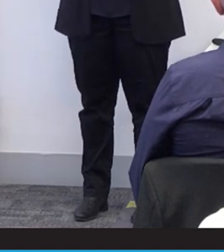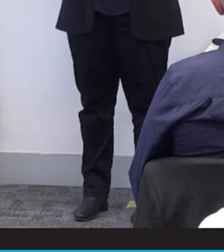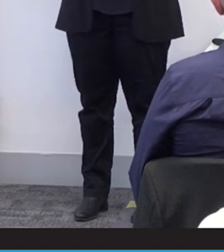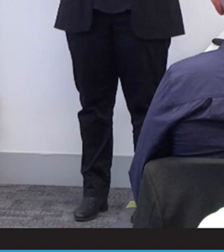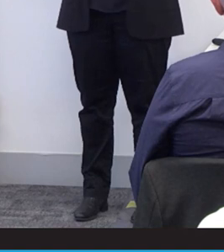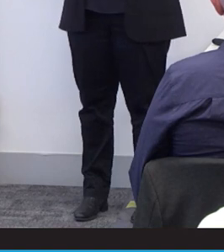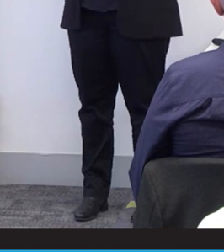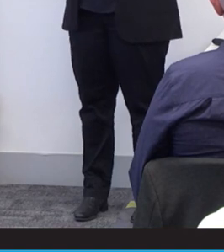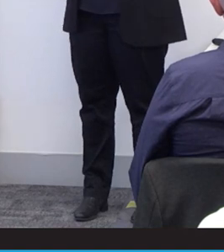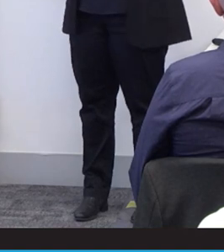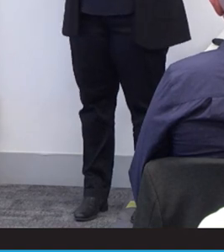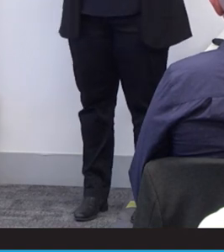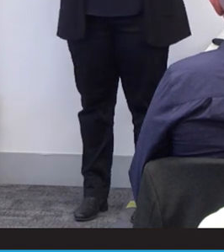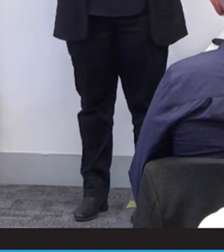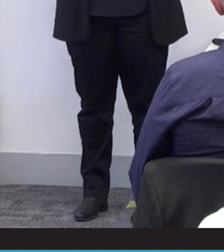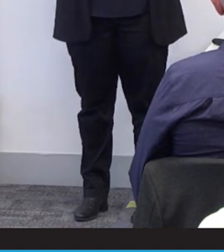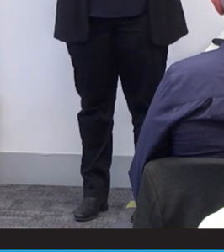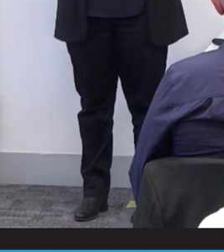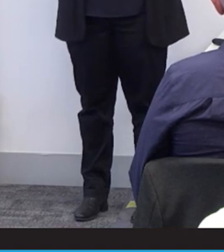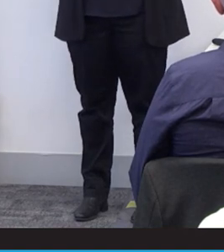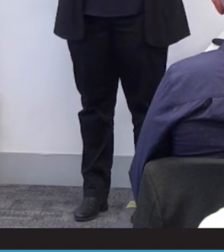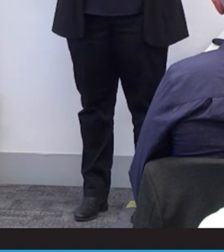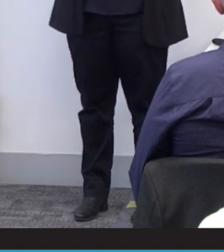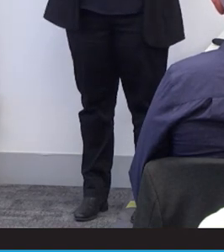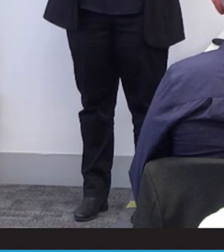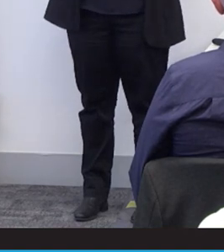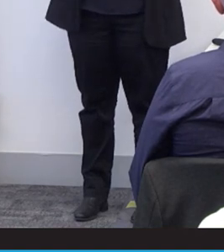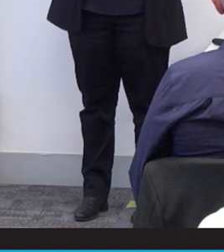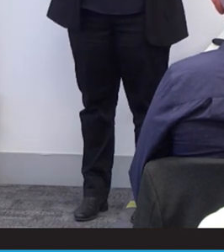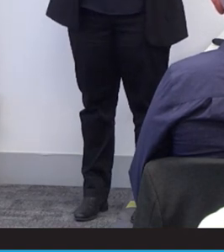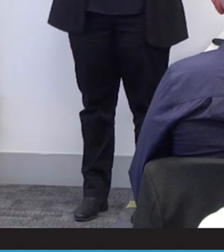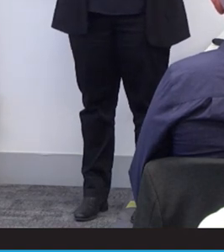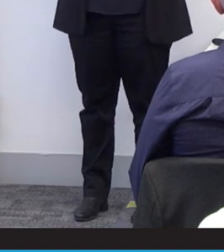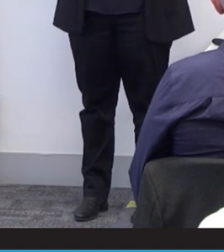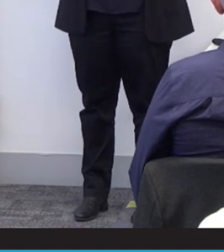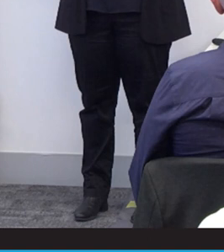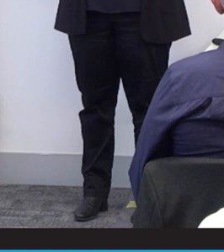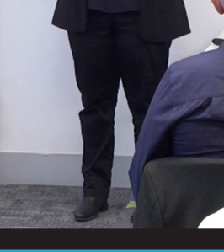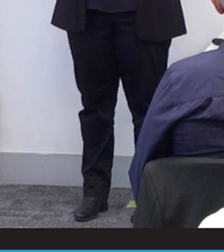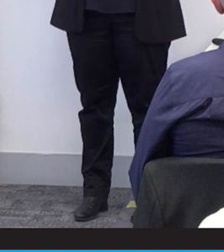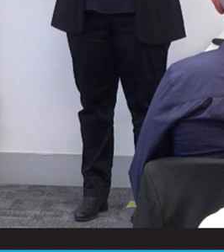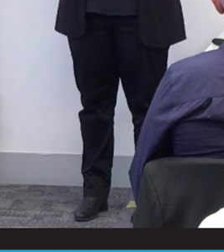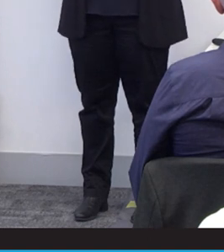a disability My mum was certain I would receive an ordinary education. So unfortunately I could